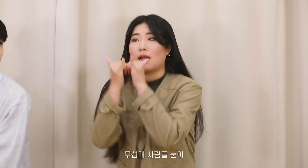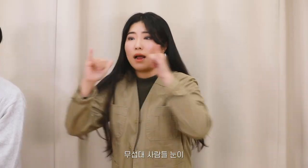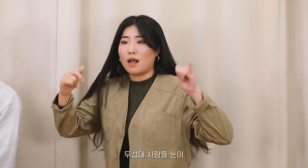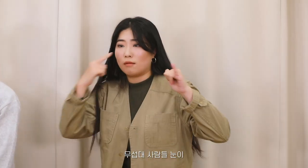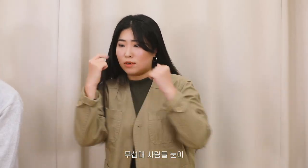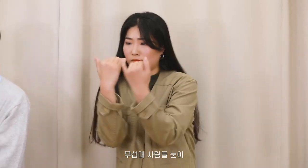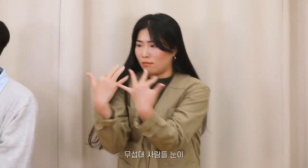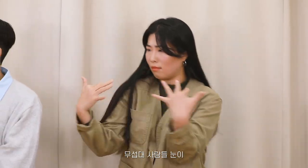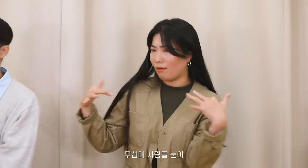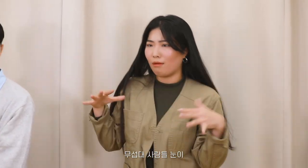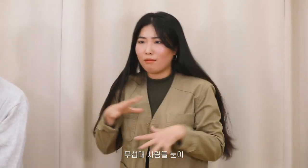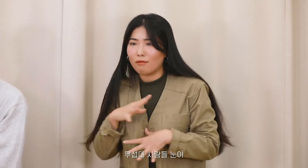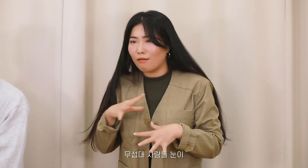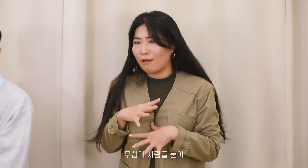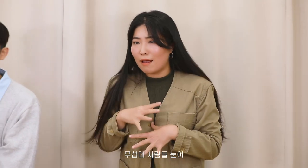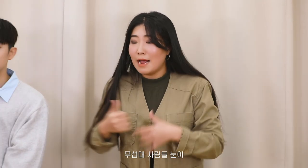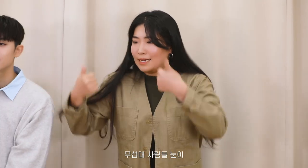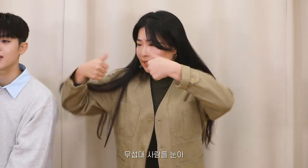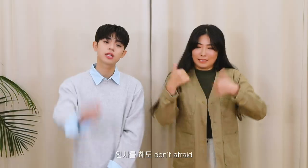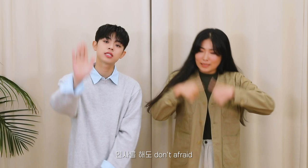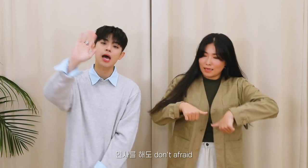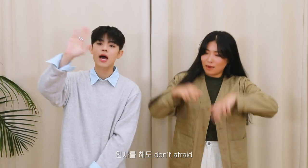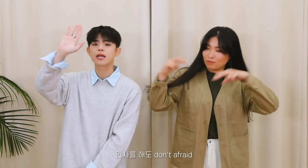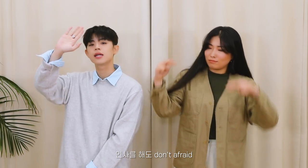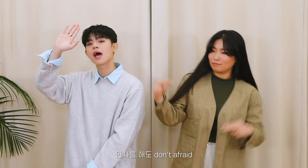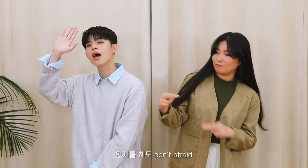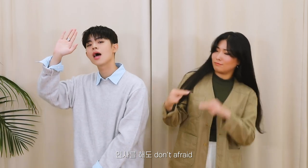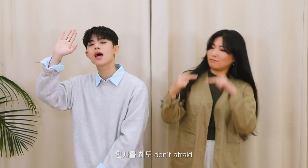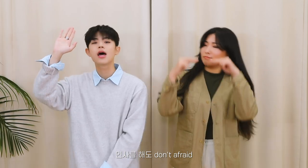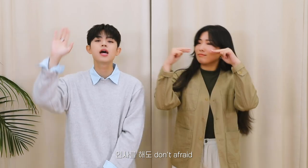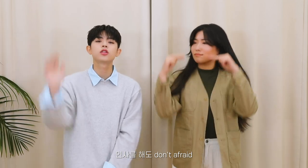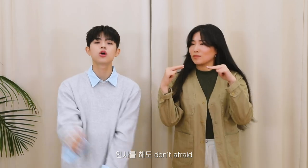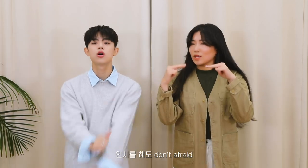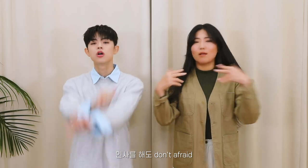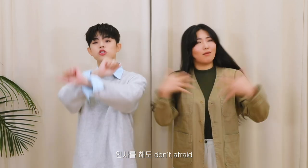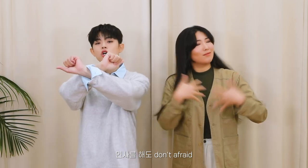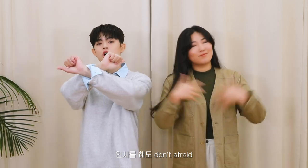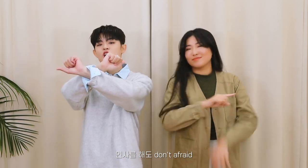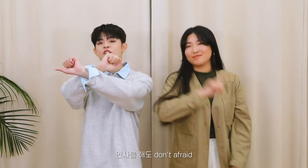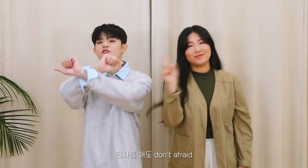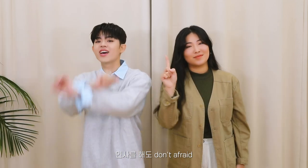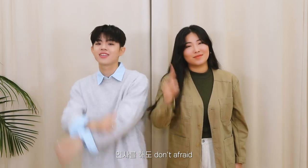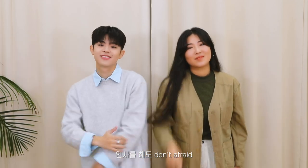You said you're scared of people's eyes Even if I say hi, don't afraid